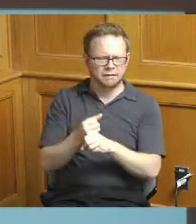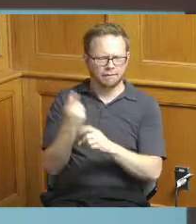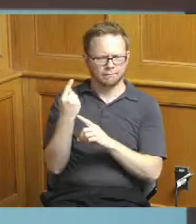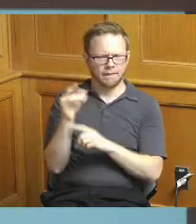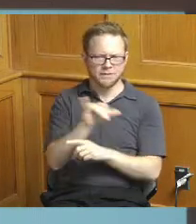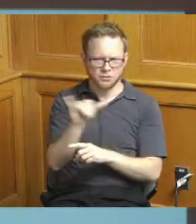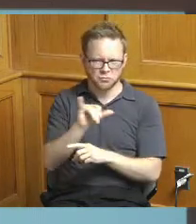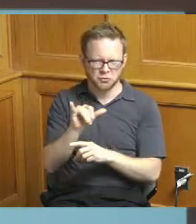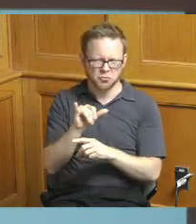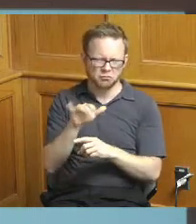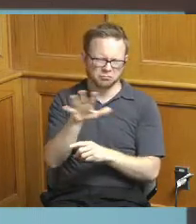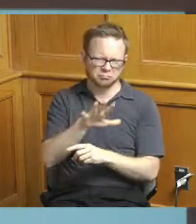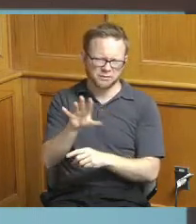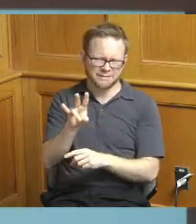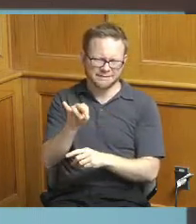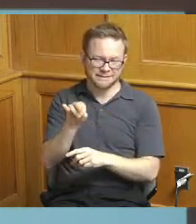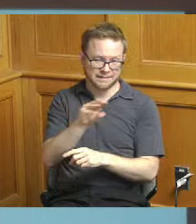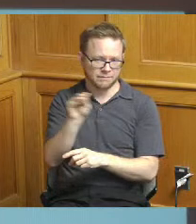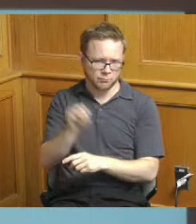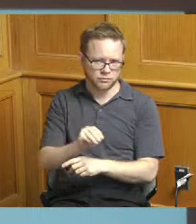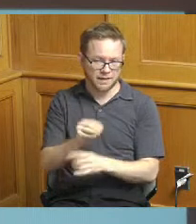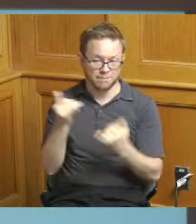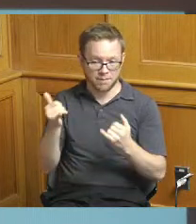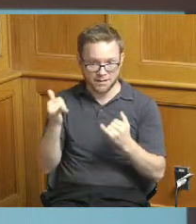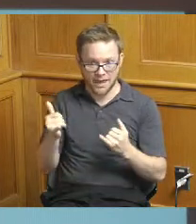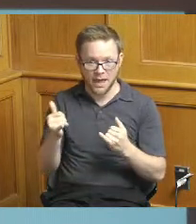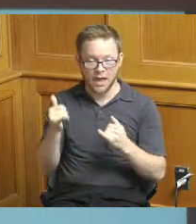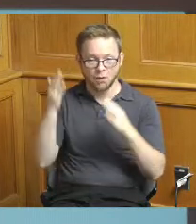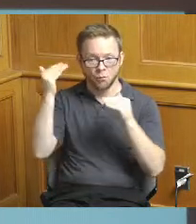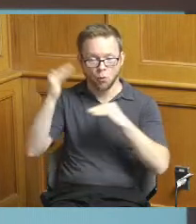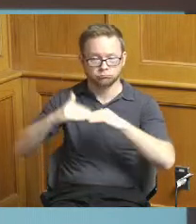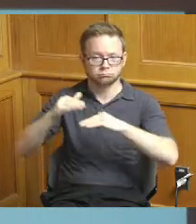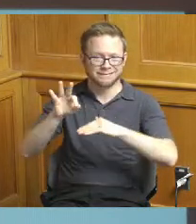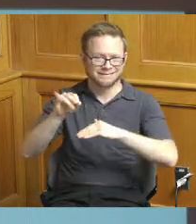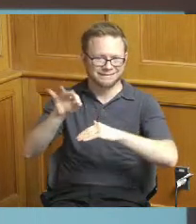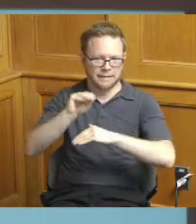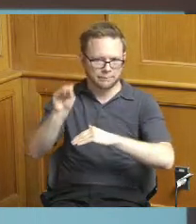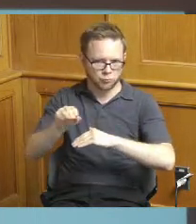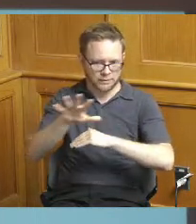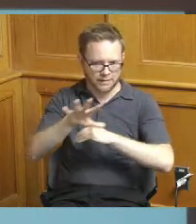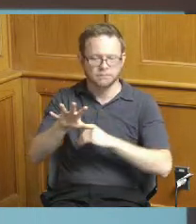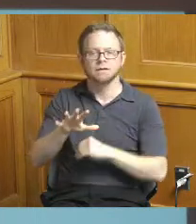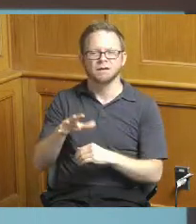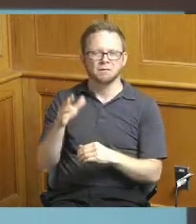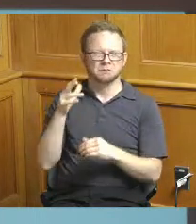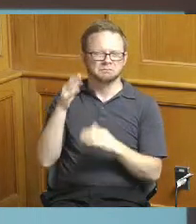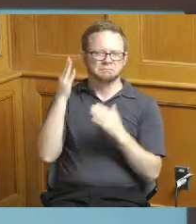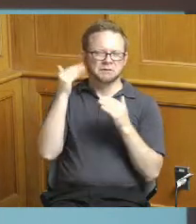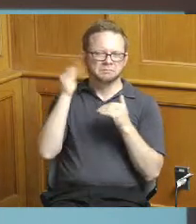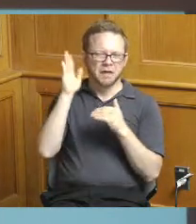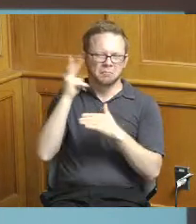we do anticipate that we do we do see some delays we had a project that had to be rebid as you know